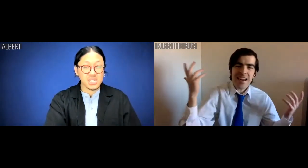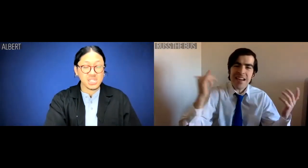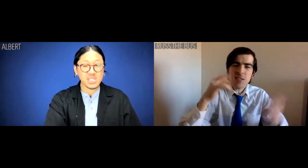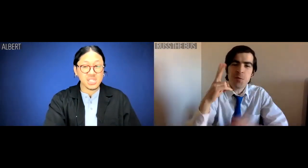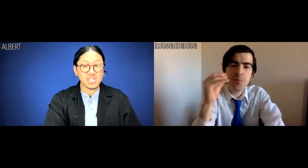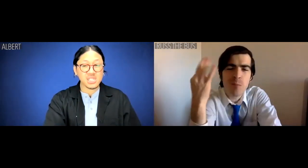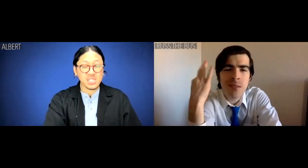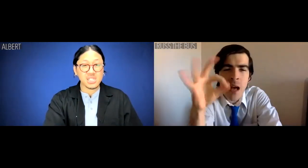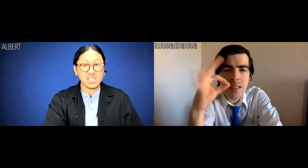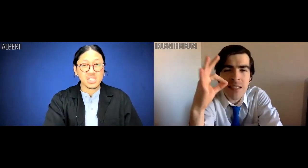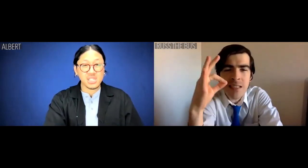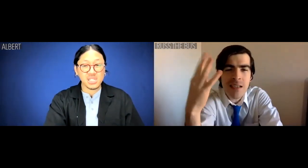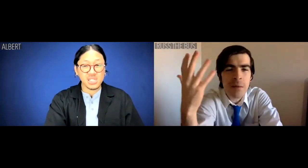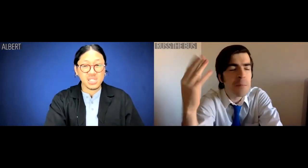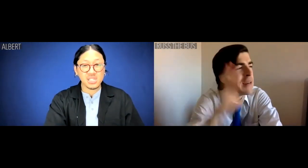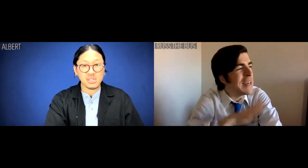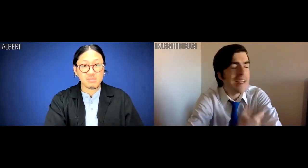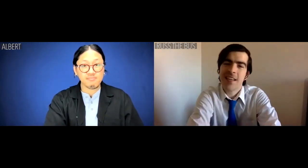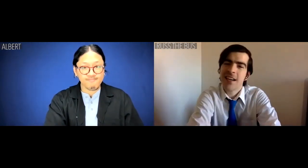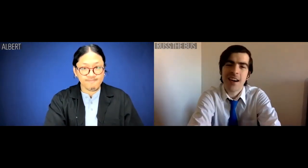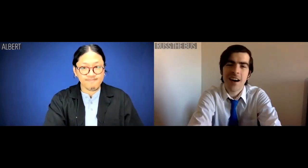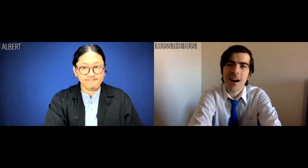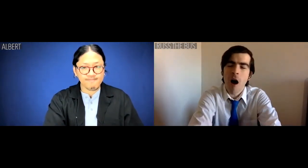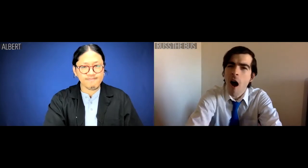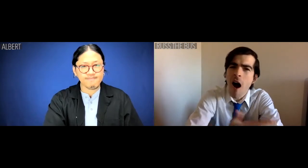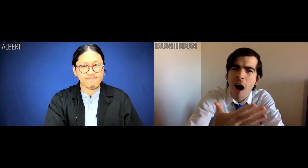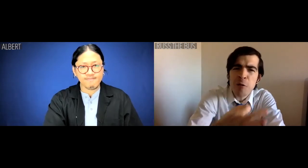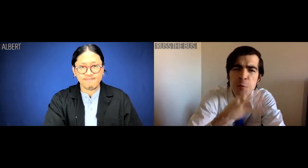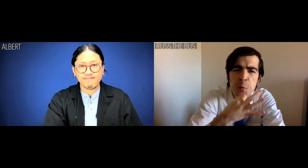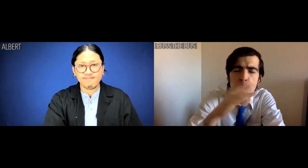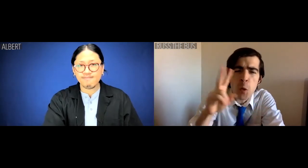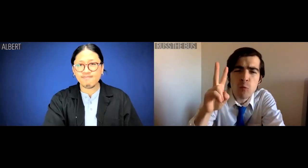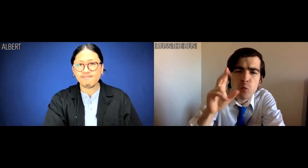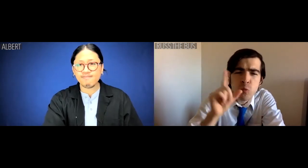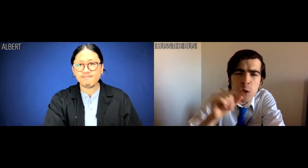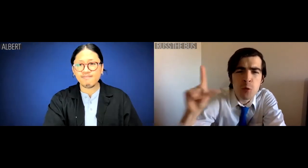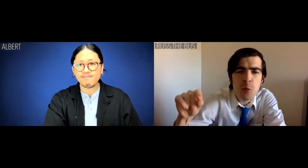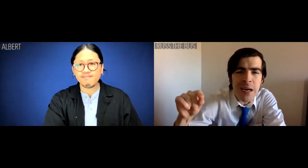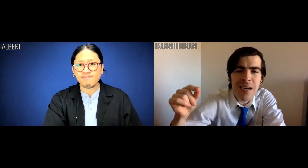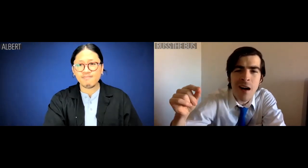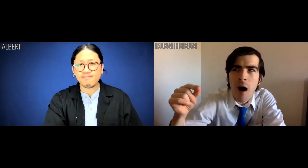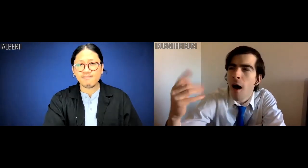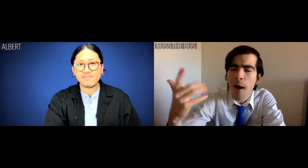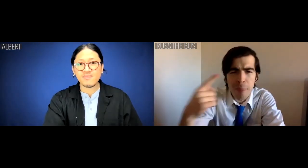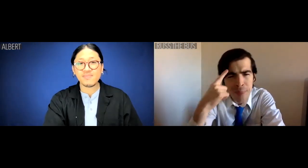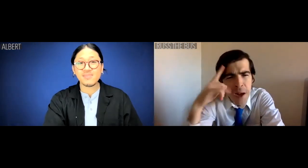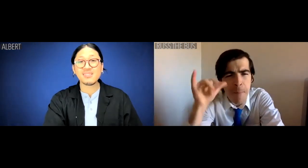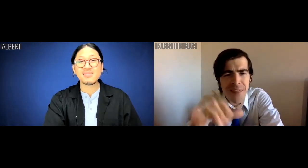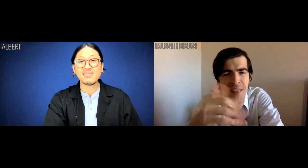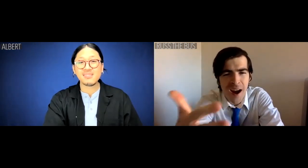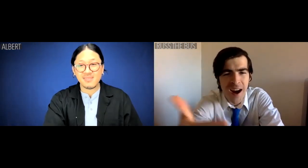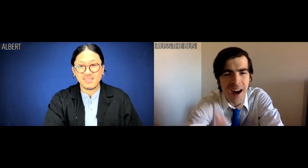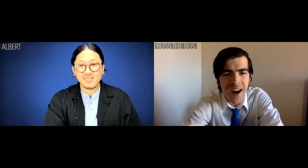Russ the Bus: It's 2019 man. It's almost 2020. Think about that.